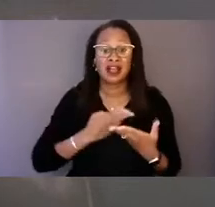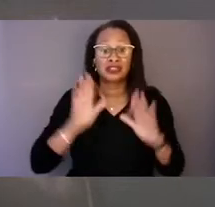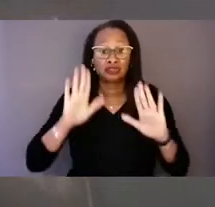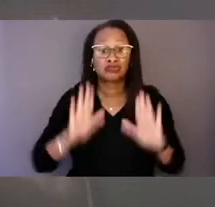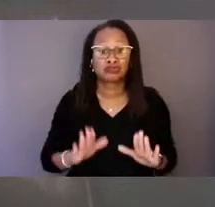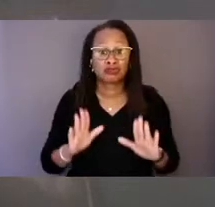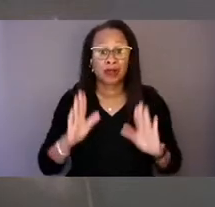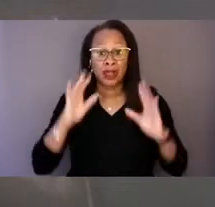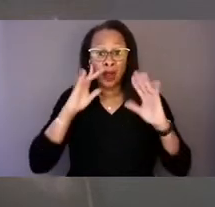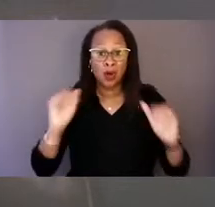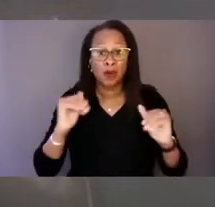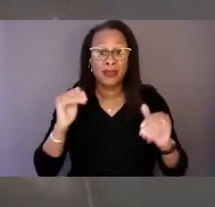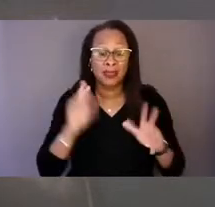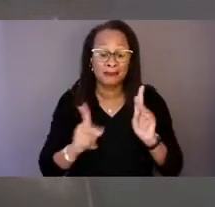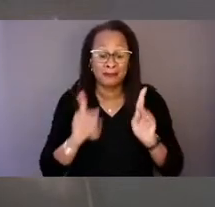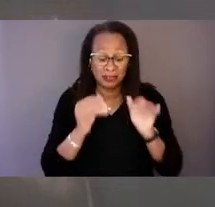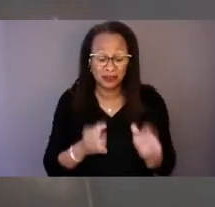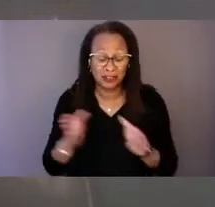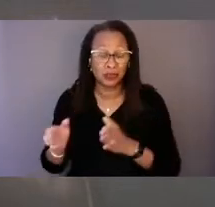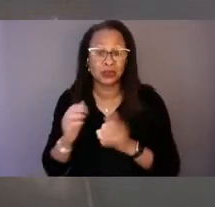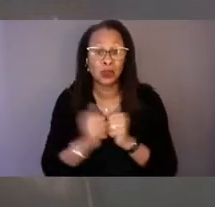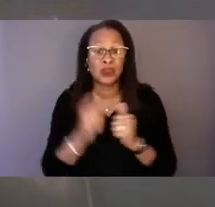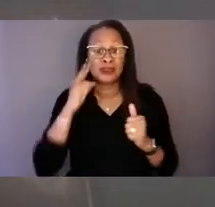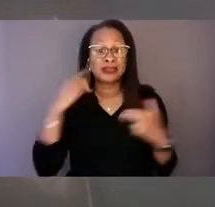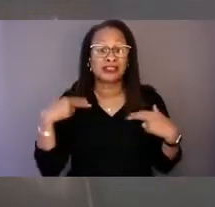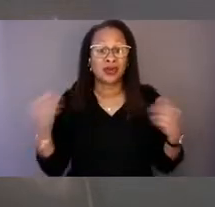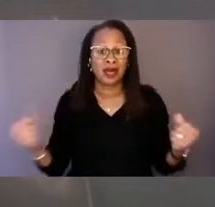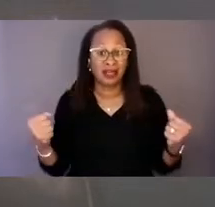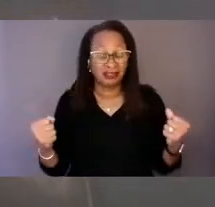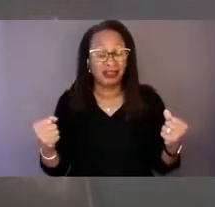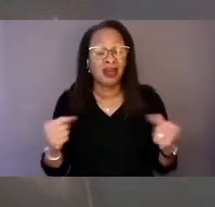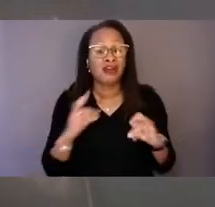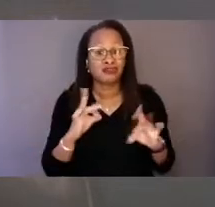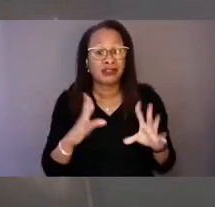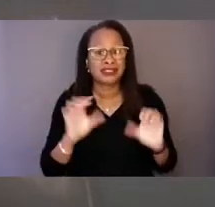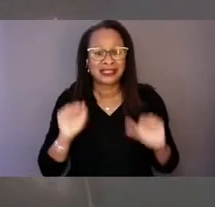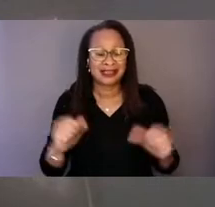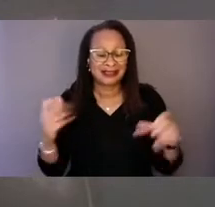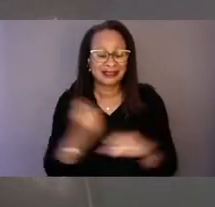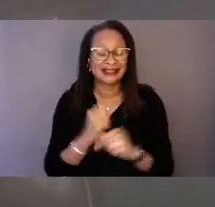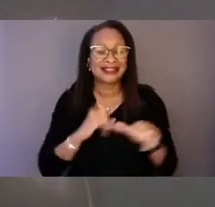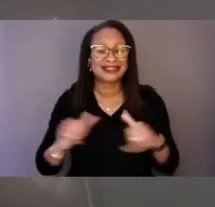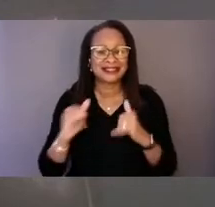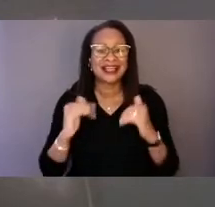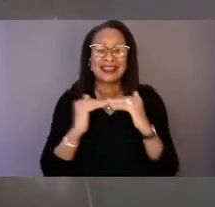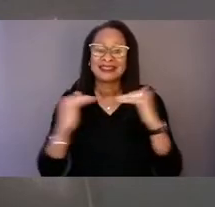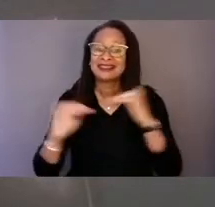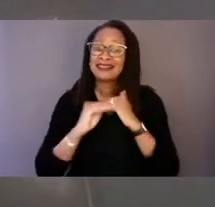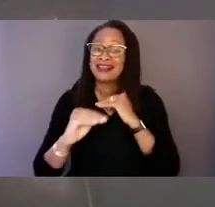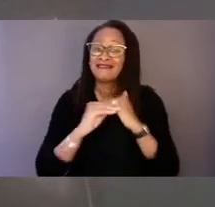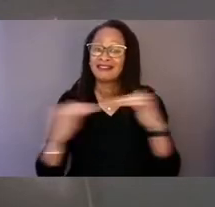will receive the same level of care as those experiencing a medical emergency.